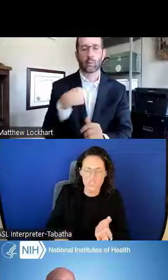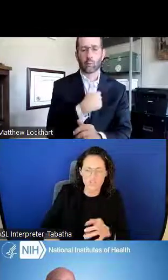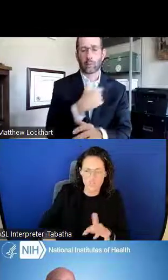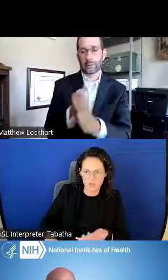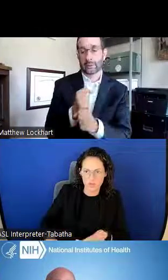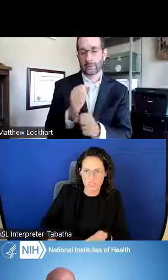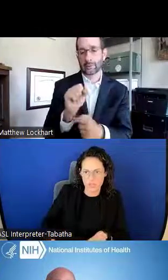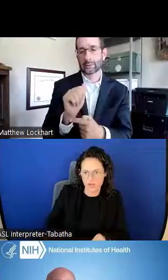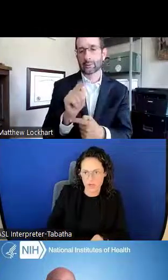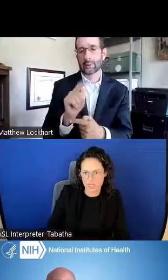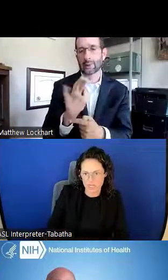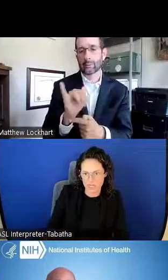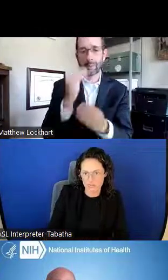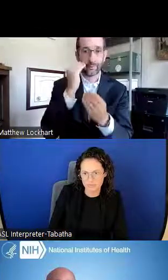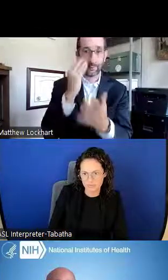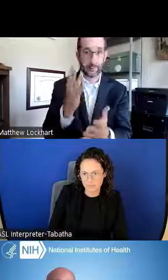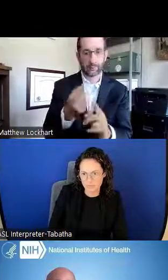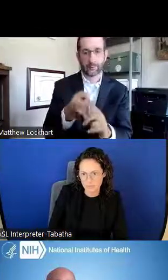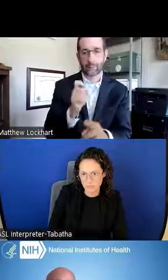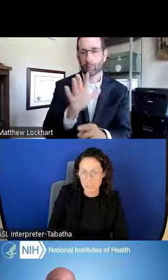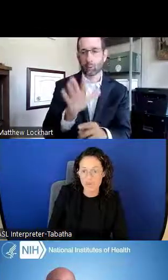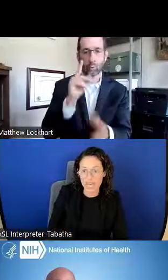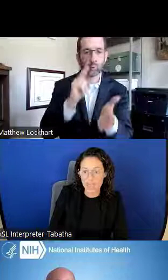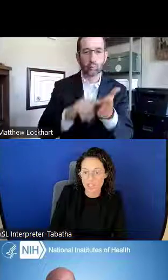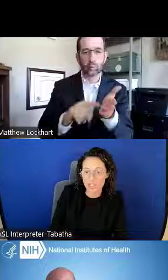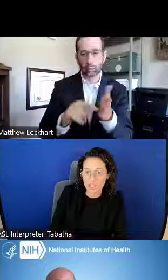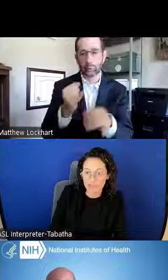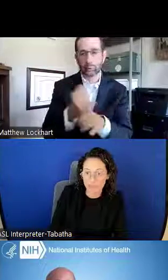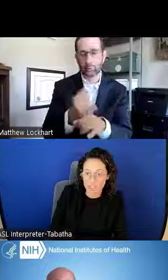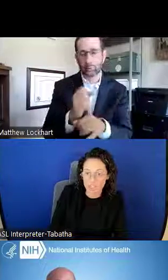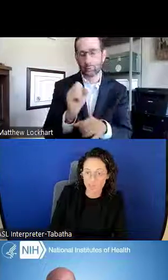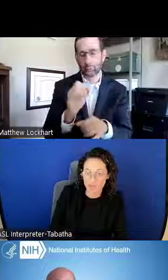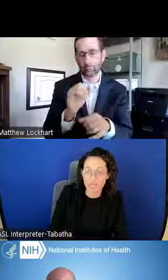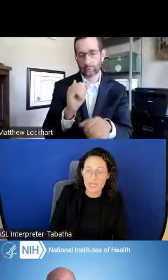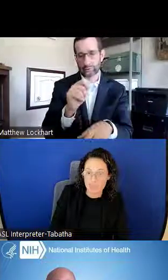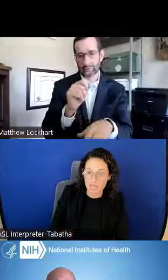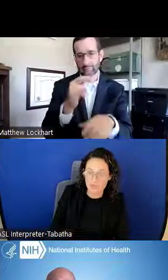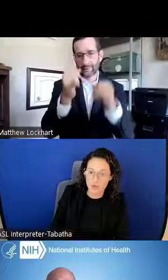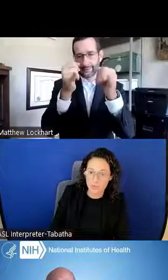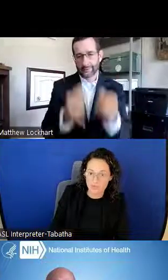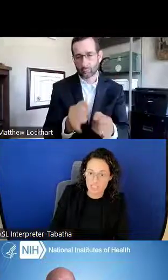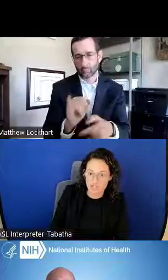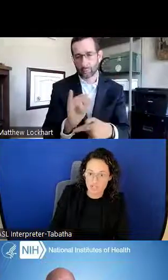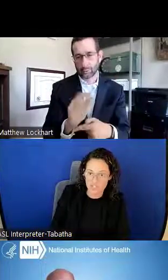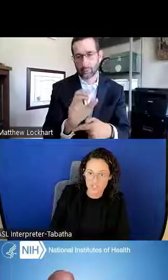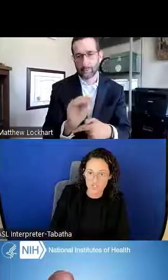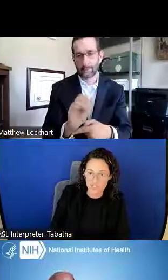Interpreter is clarifying, one second. So the eligibility information would depend from your research institution,